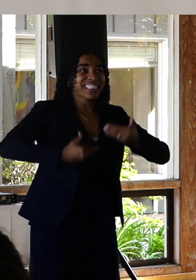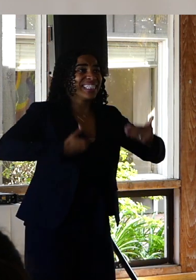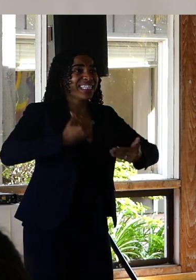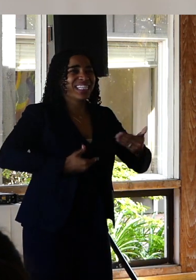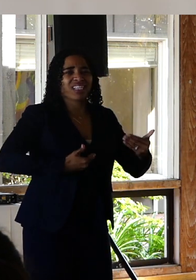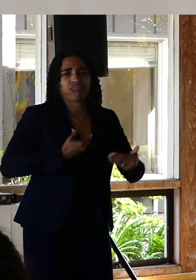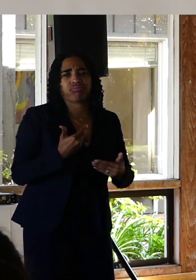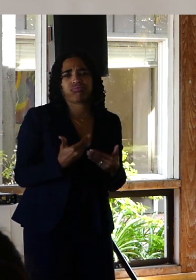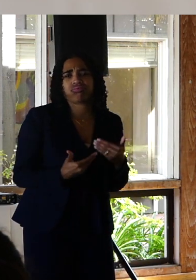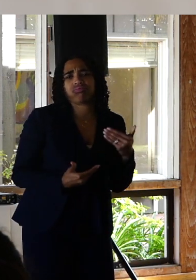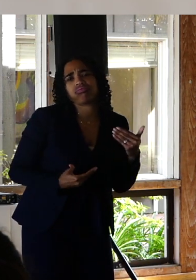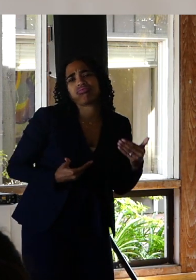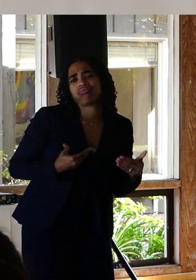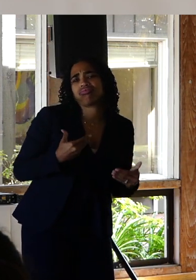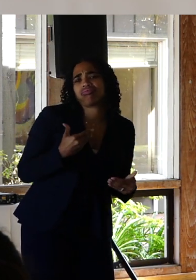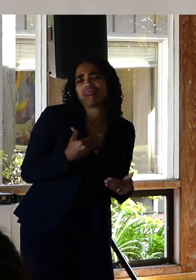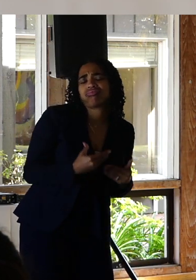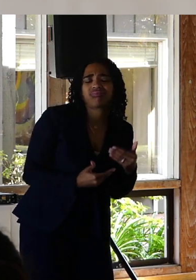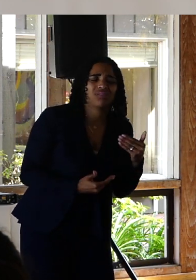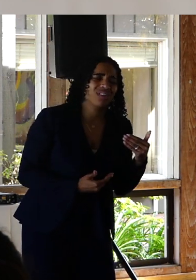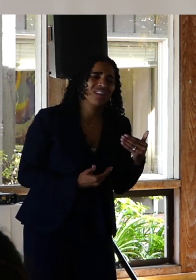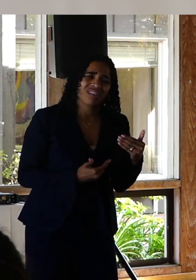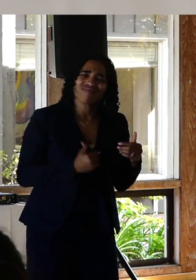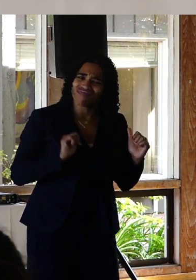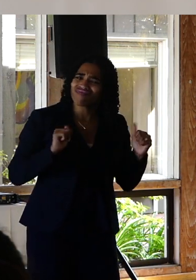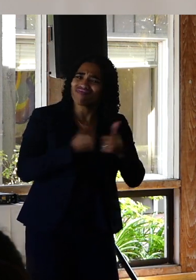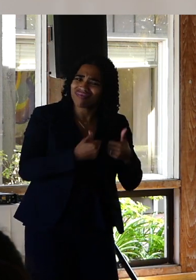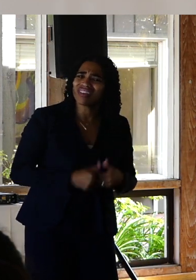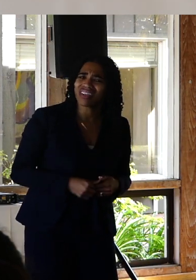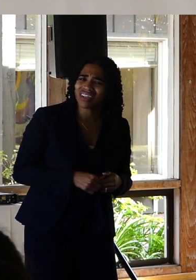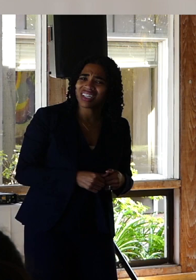Remember my suggestion earlier about helping the people that you interact with to